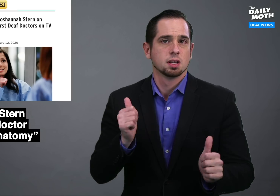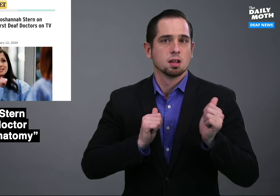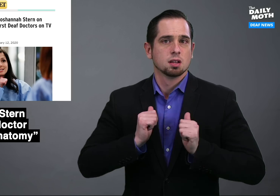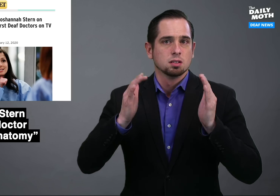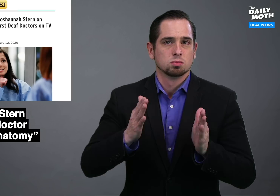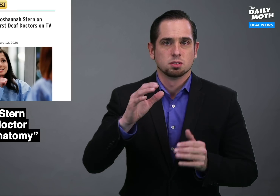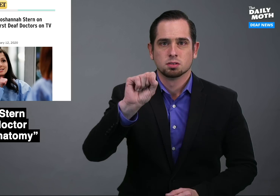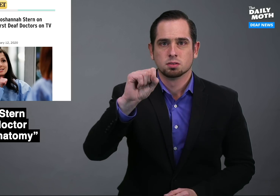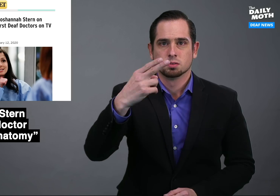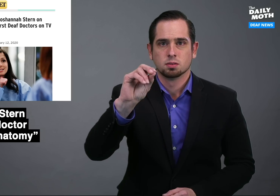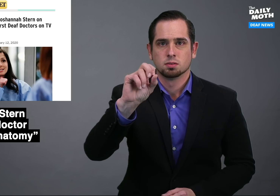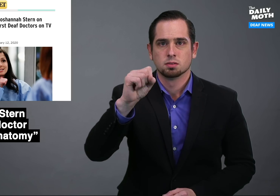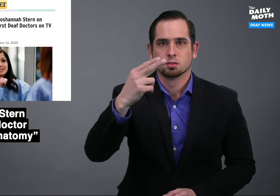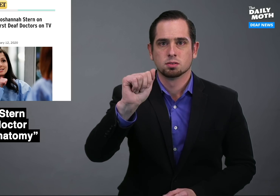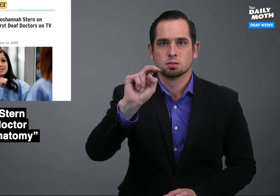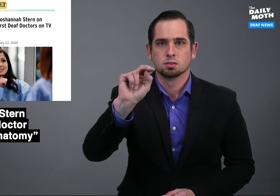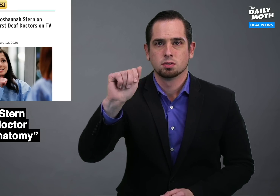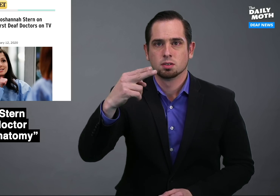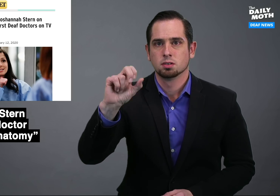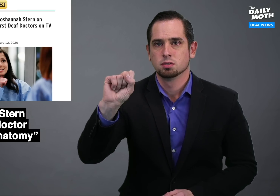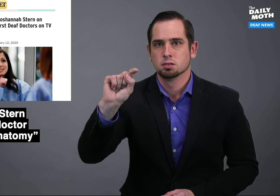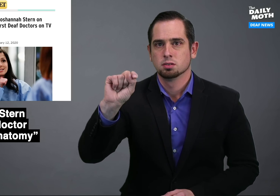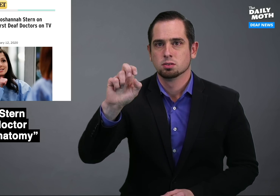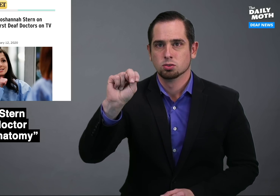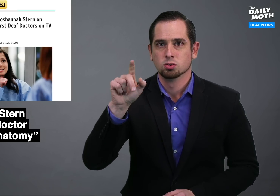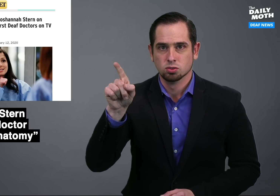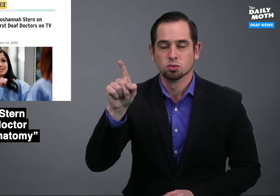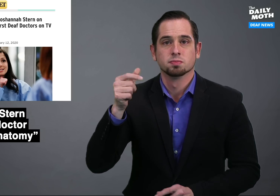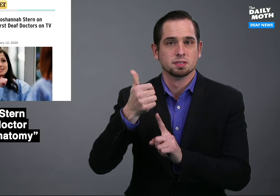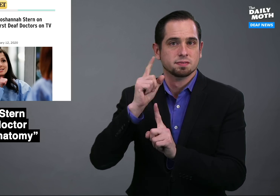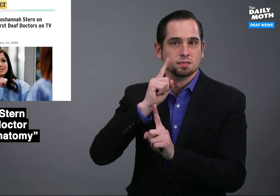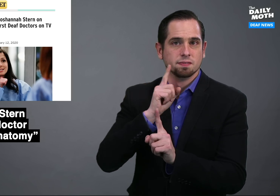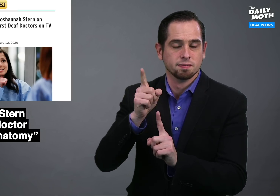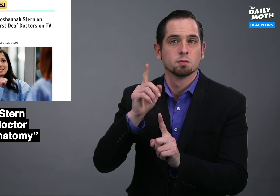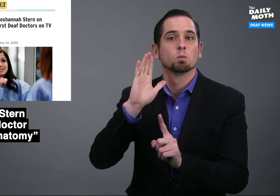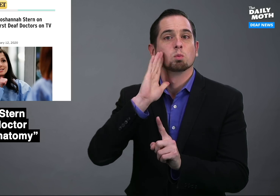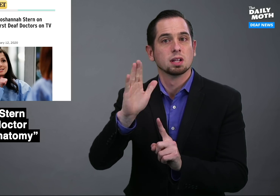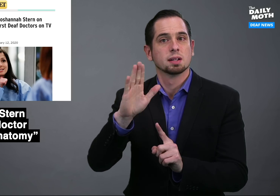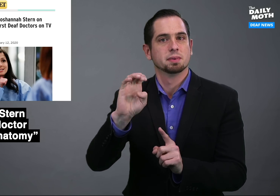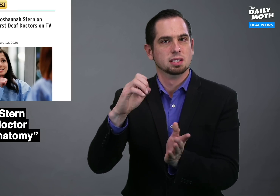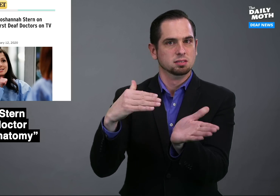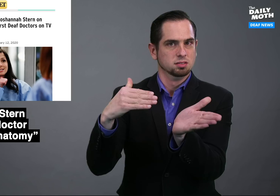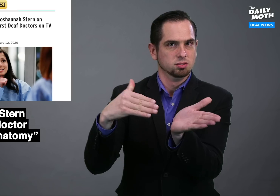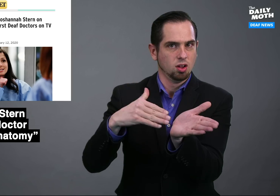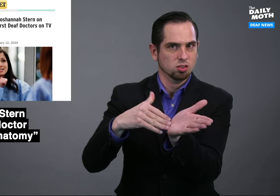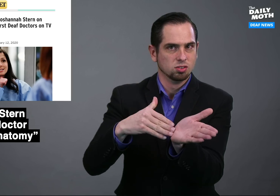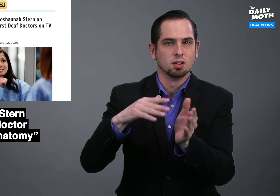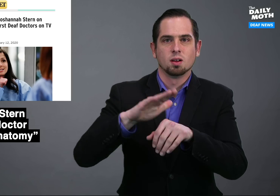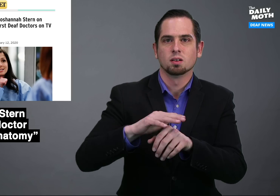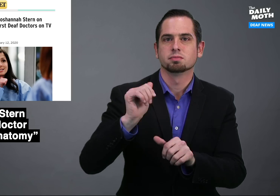Deaf actress Shoshannah Stern will be a doctor on